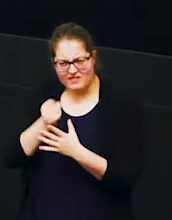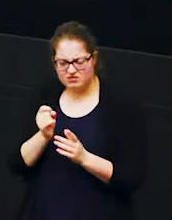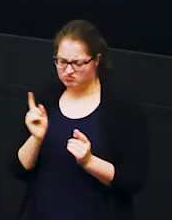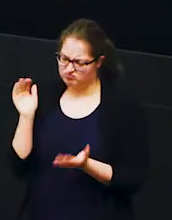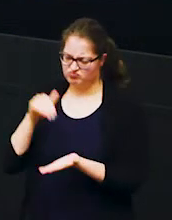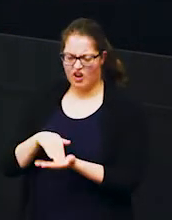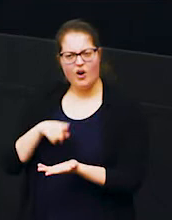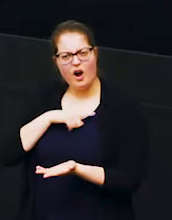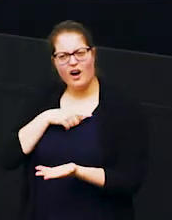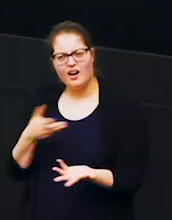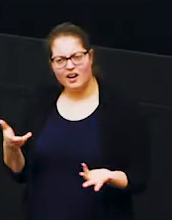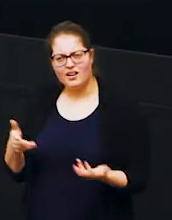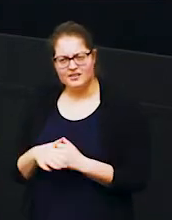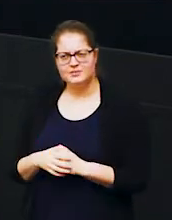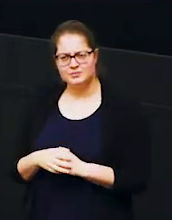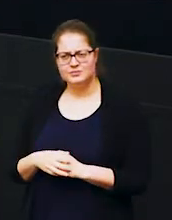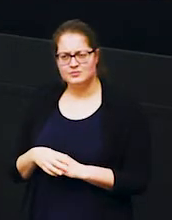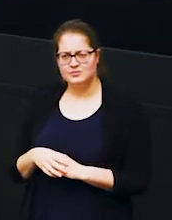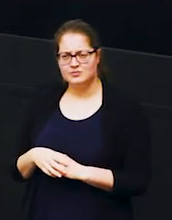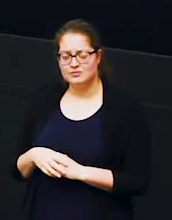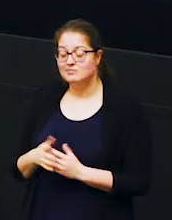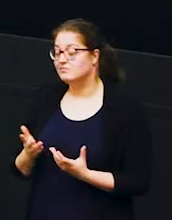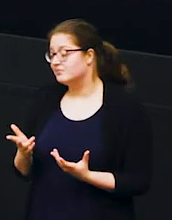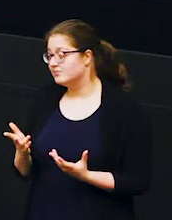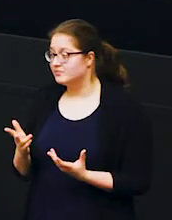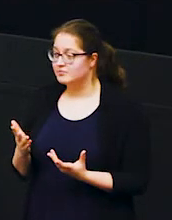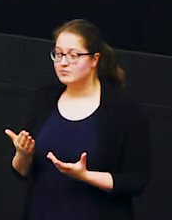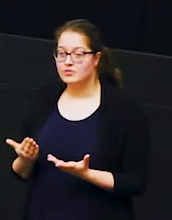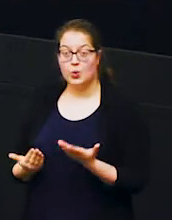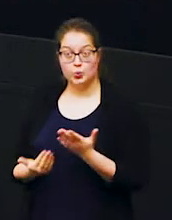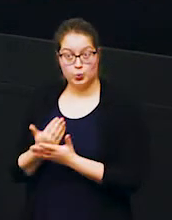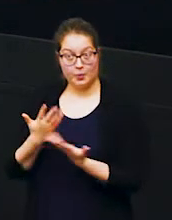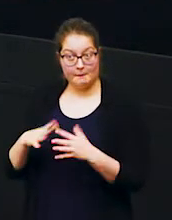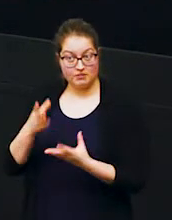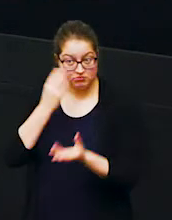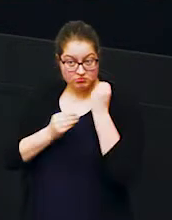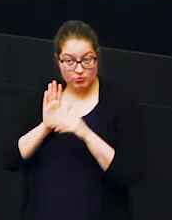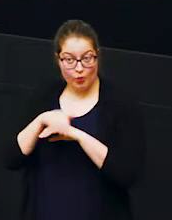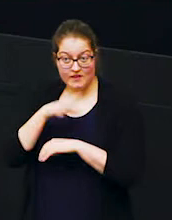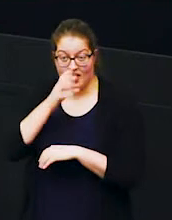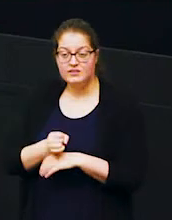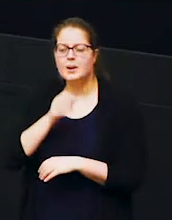ghani come here well something that's kind of new knowledge about elephants is that male elephants